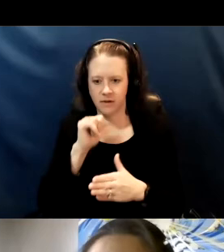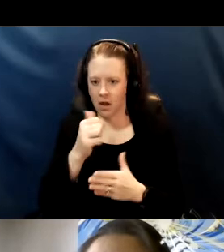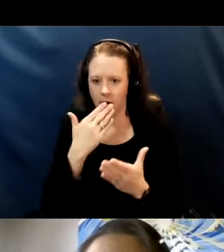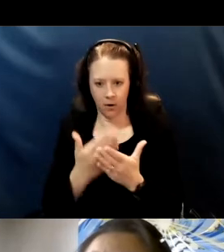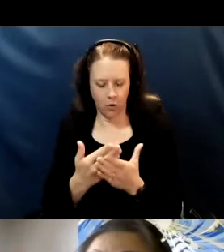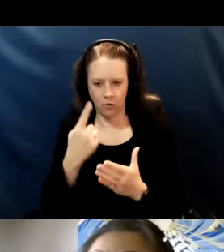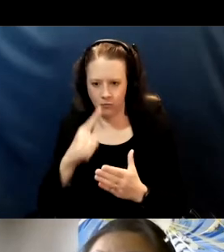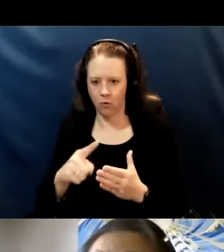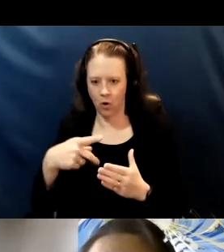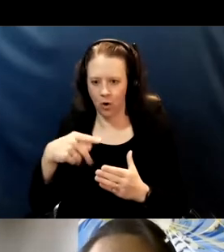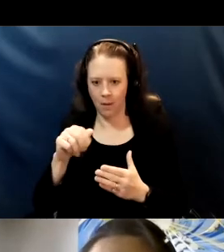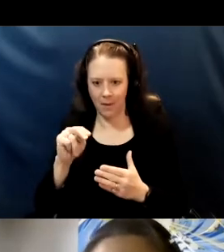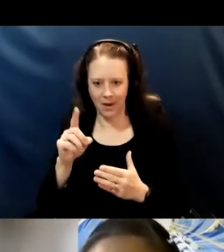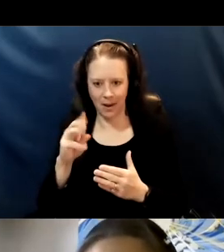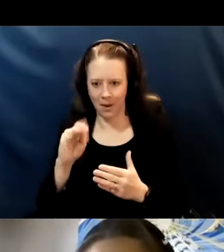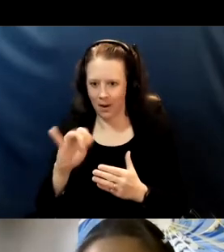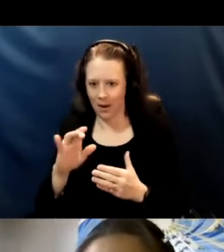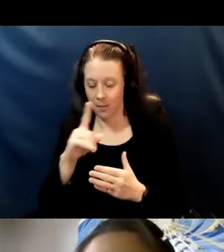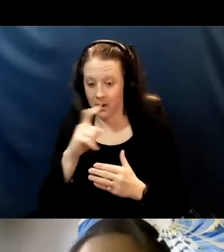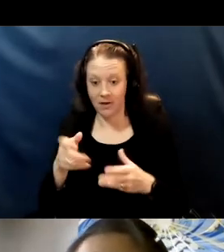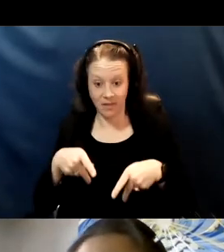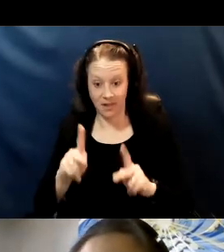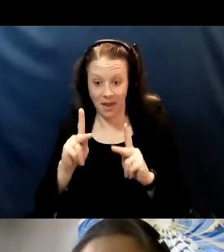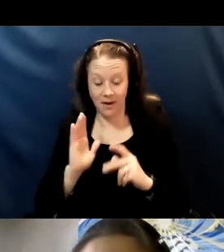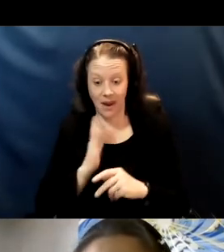because they do allow respiratory particles to come out through the valve.